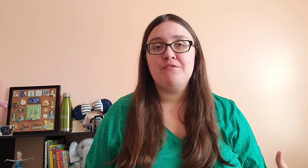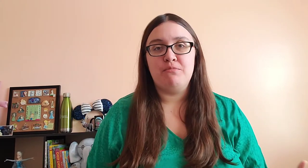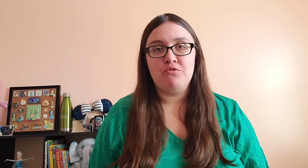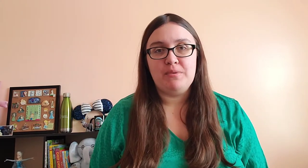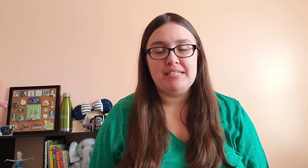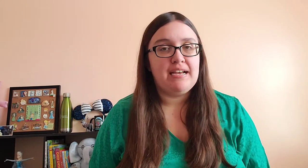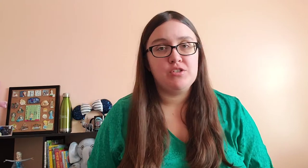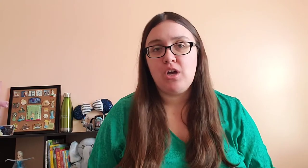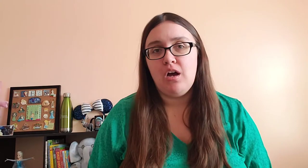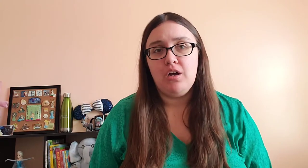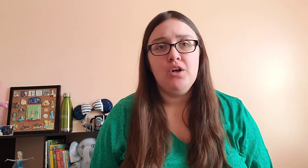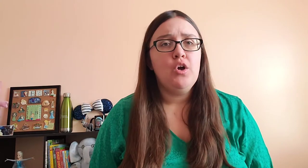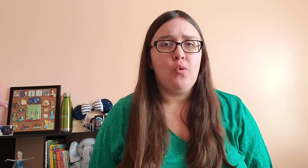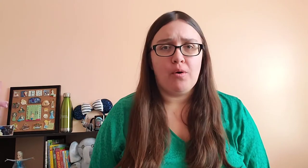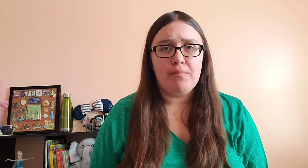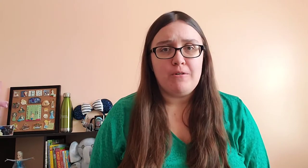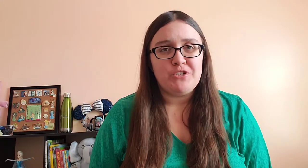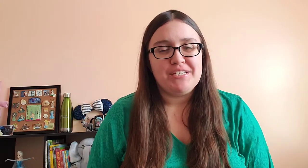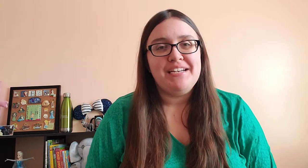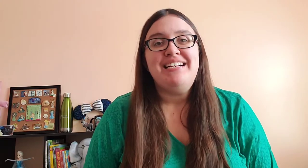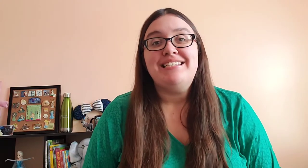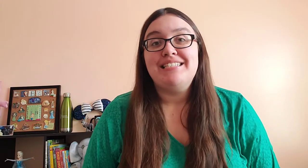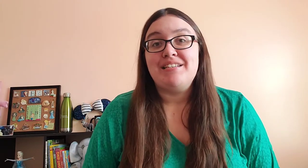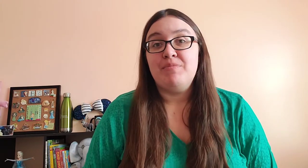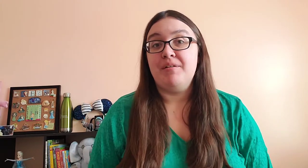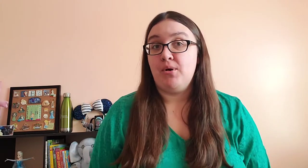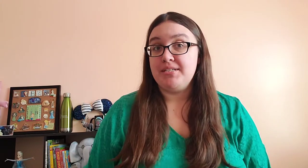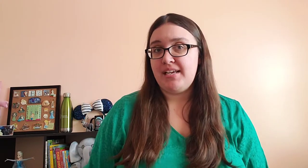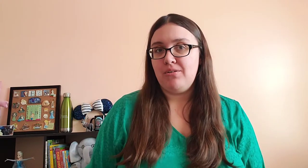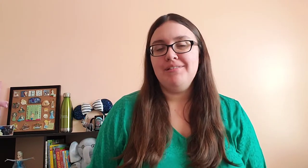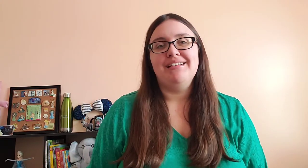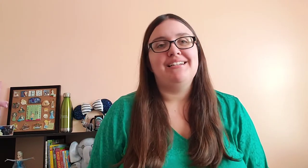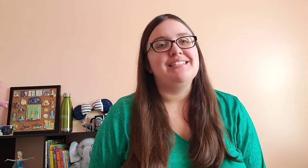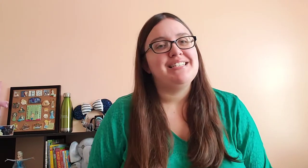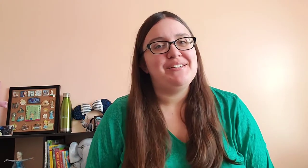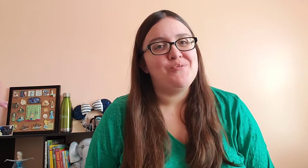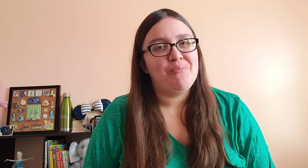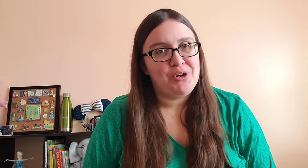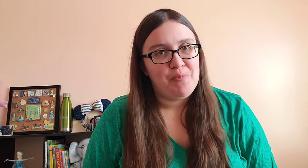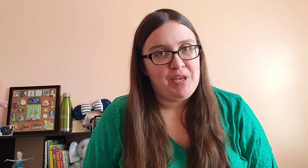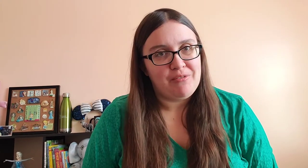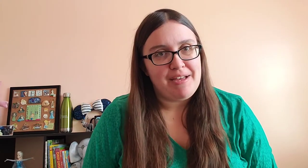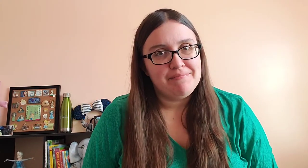movement song, or motion to something more settled like listening to a book being read.